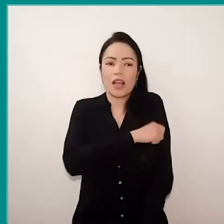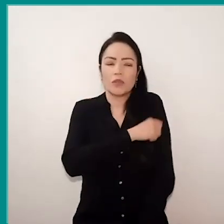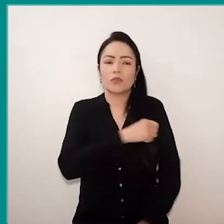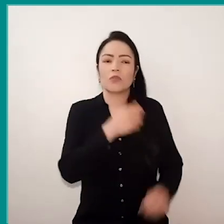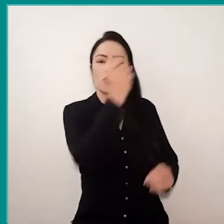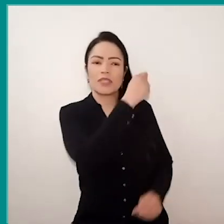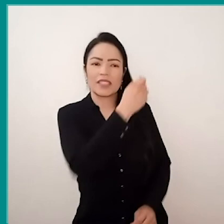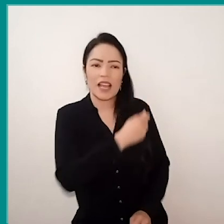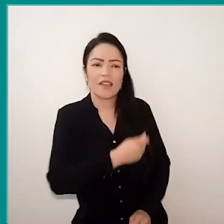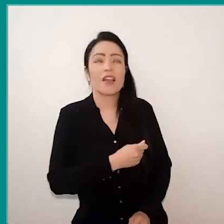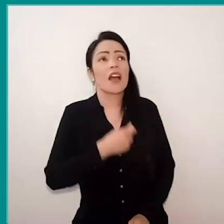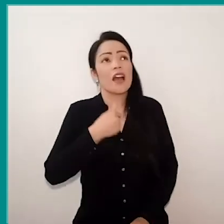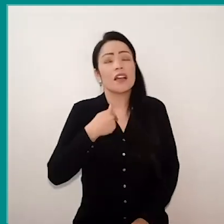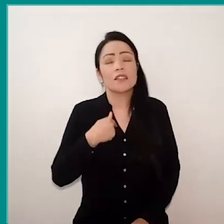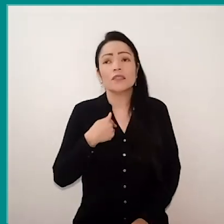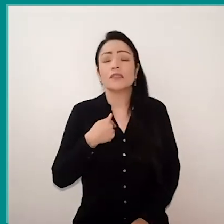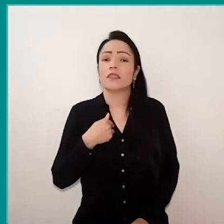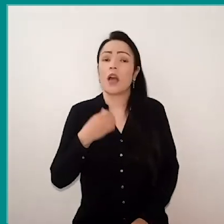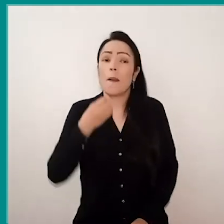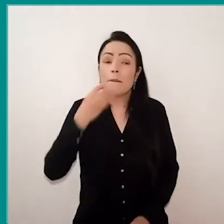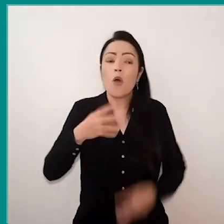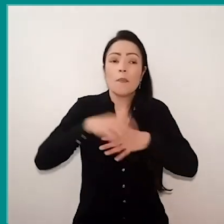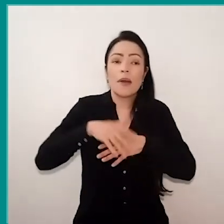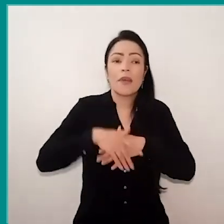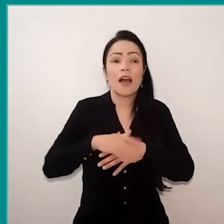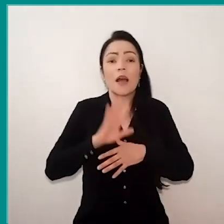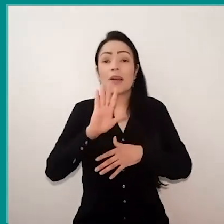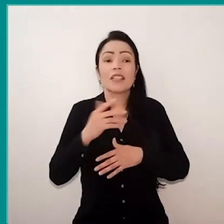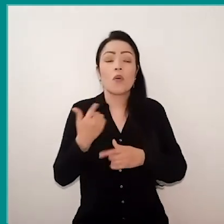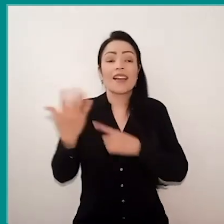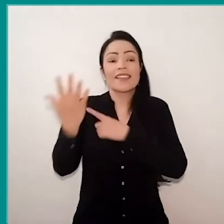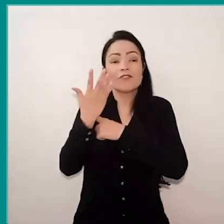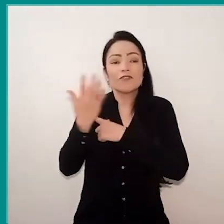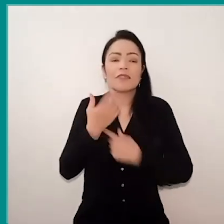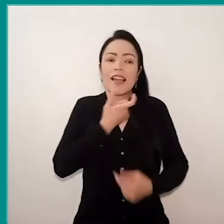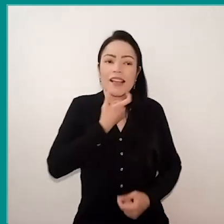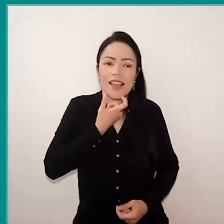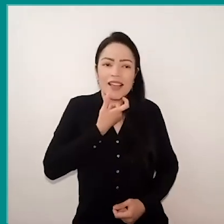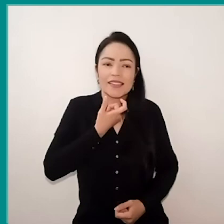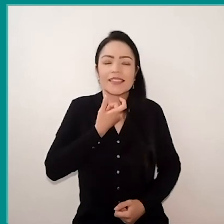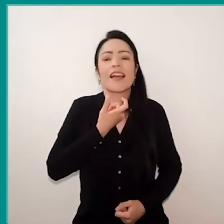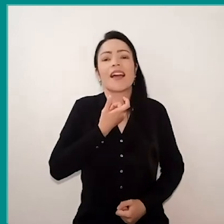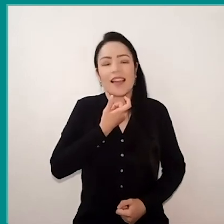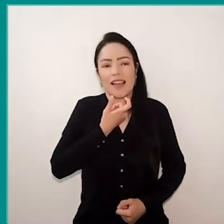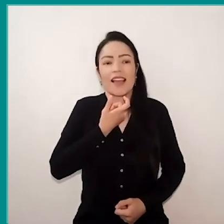“Oh, I'm good at math, but I need some help in English”. In this thing, they created the Banco de Ideias.